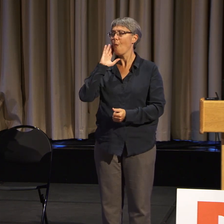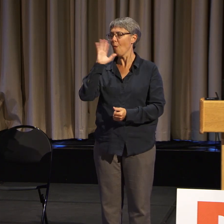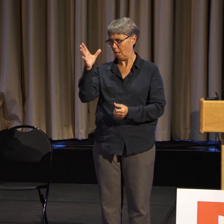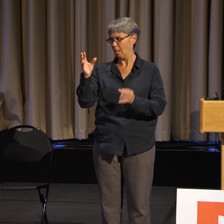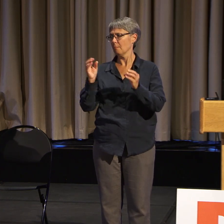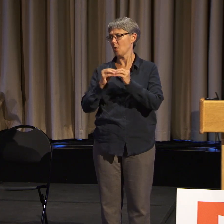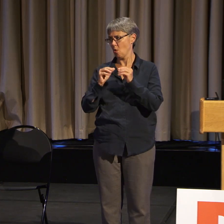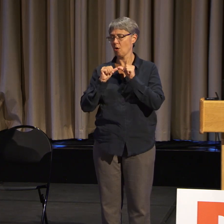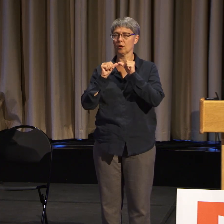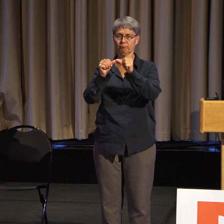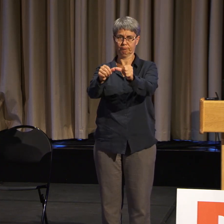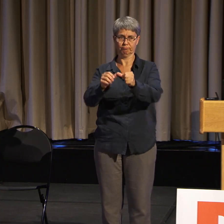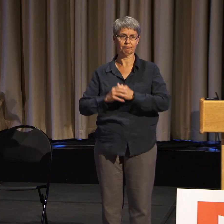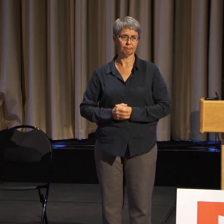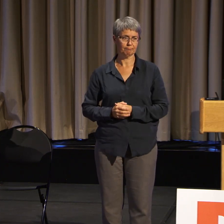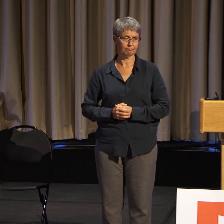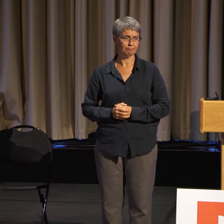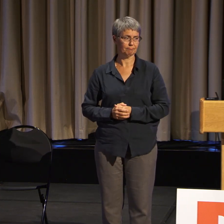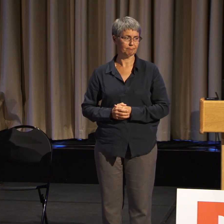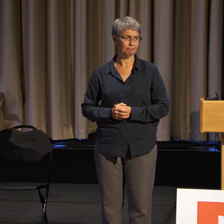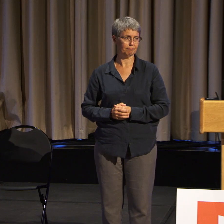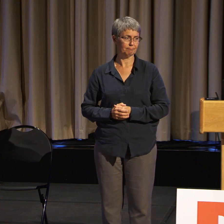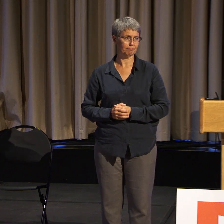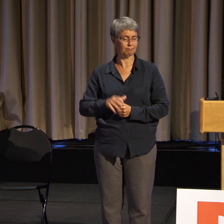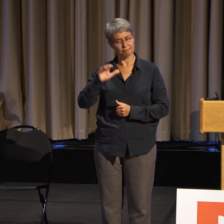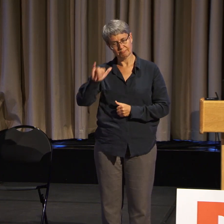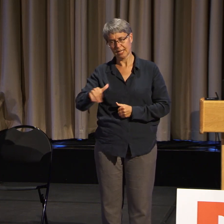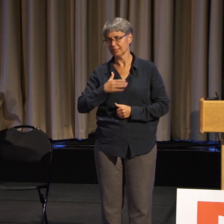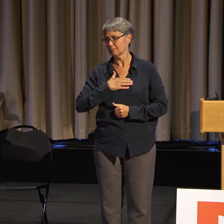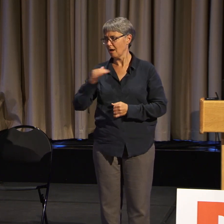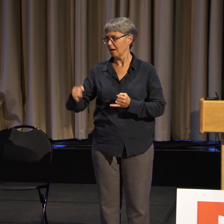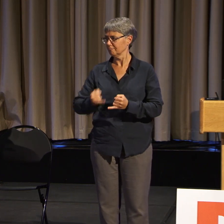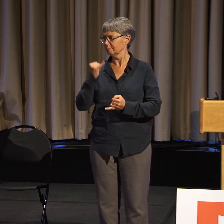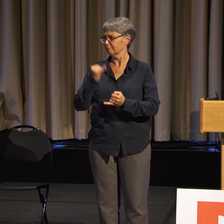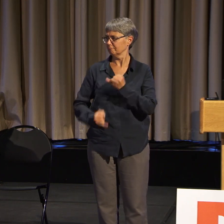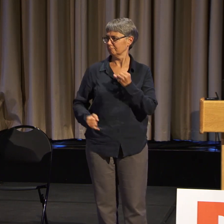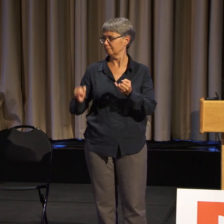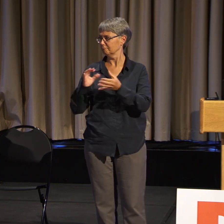And I think I'm going to leave it there. And if you all have questions, please feel free.